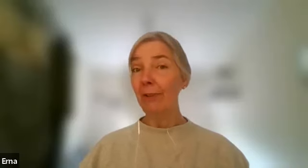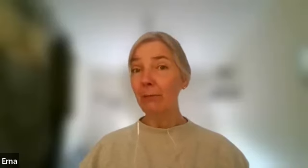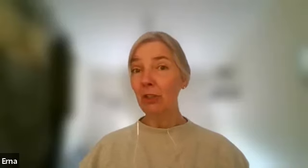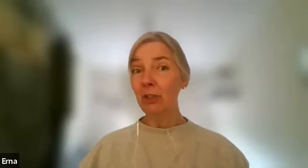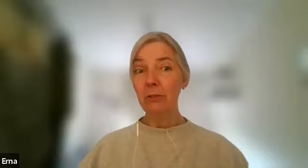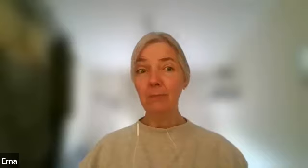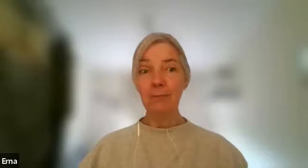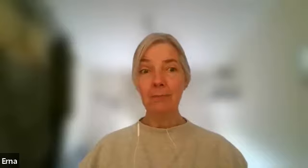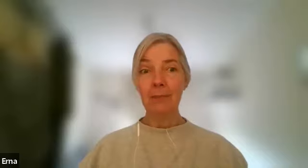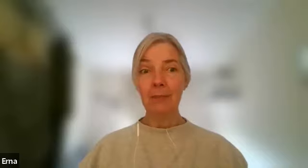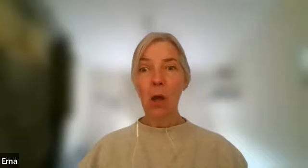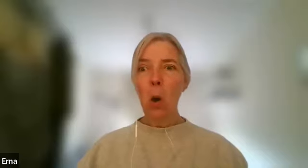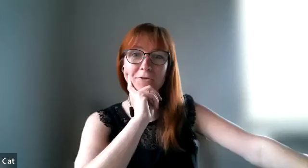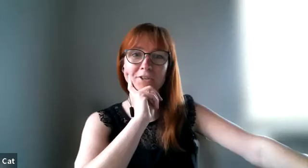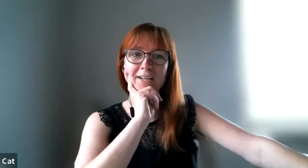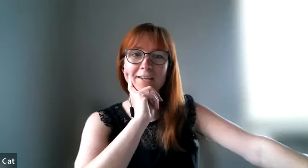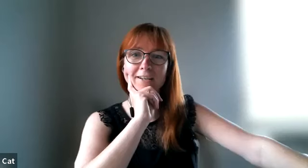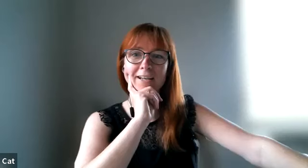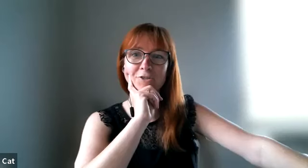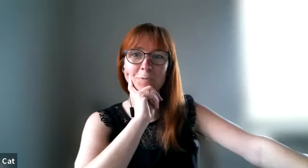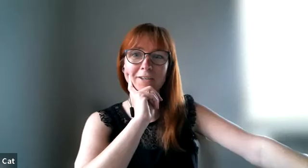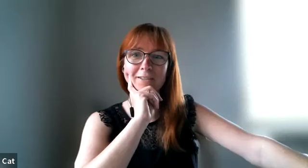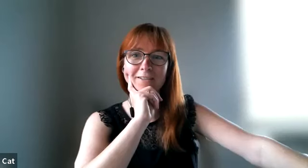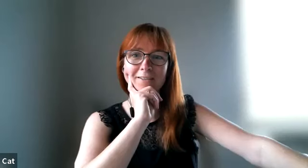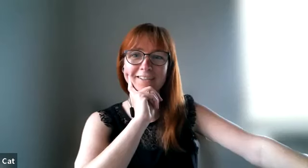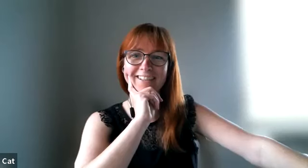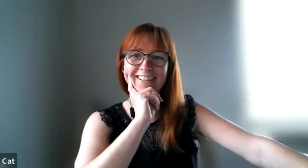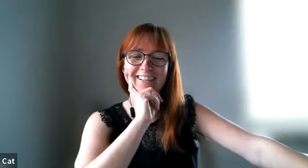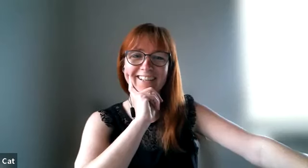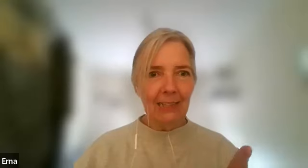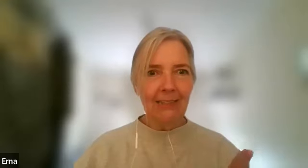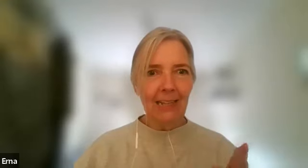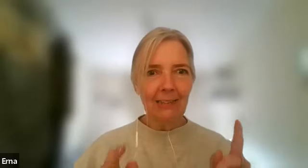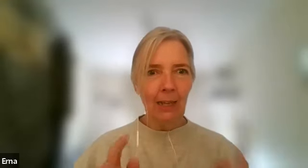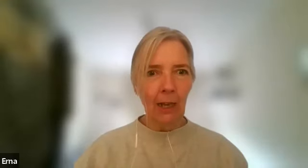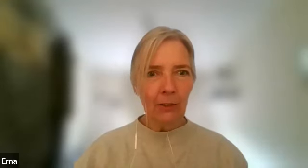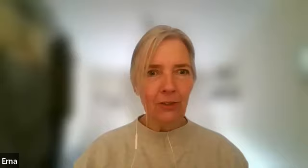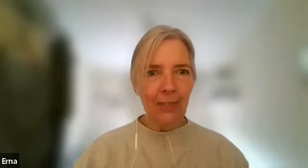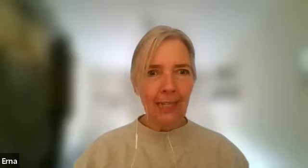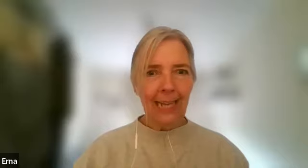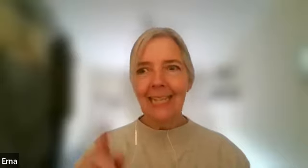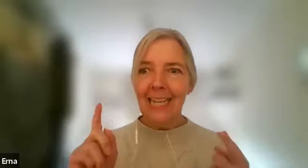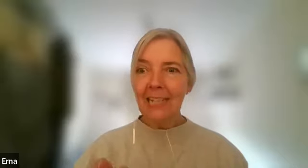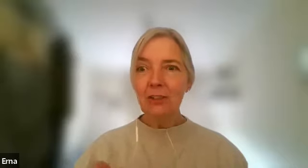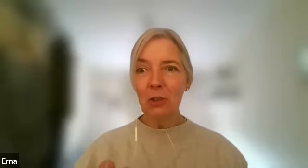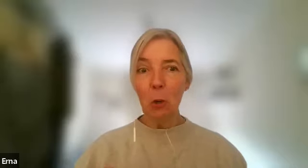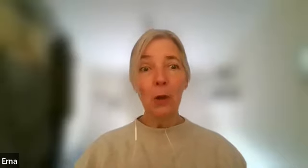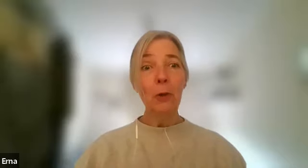language is yeah you know what ask your partner take the same test as us and then let us know